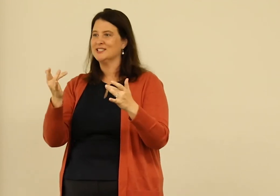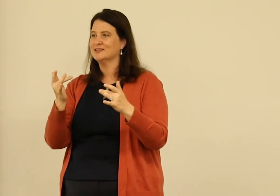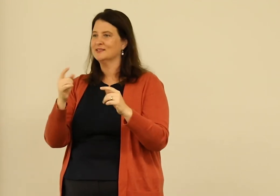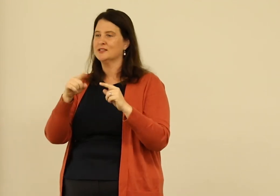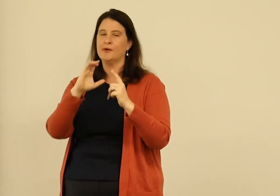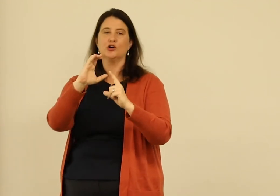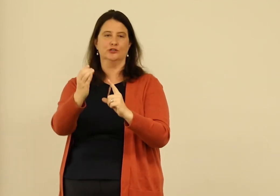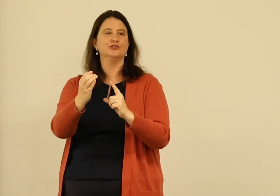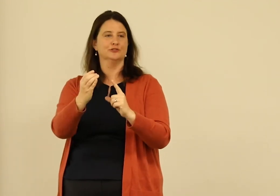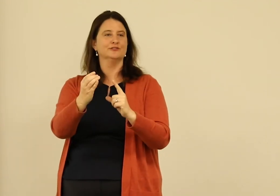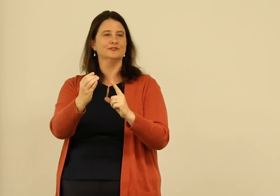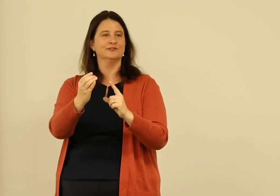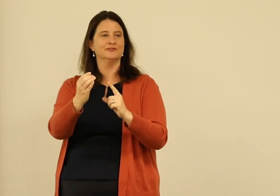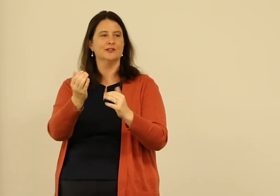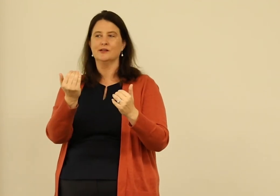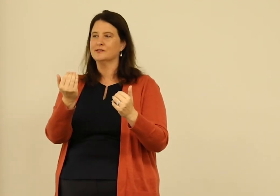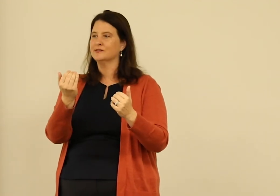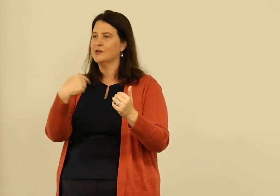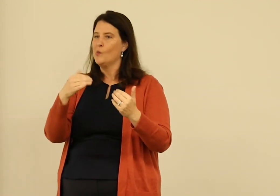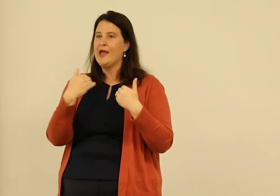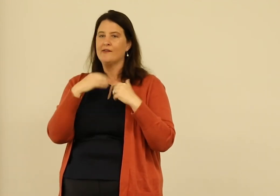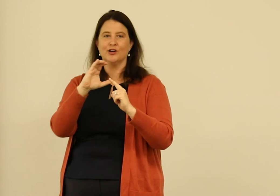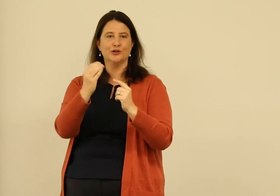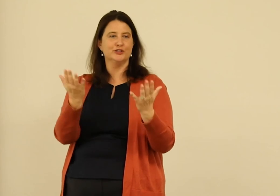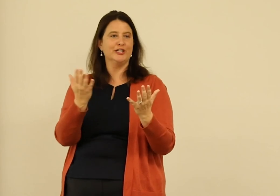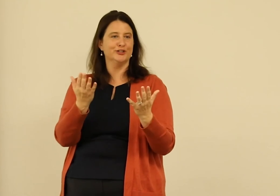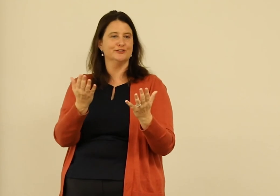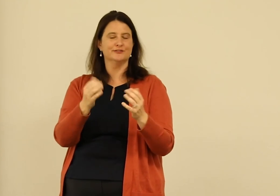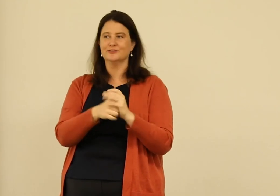it's about shifting the culture. We have a culture here.